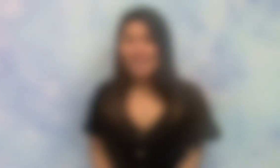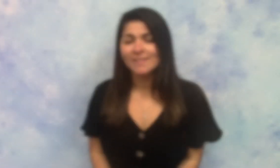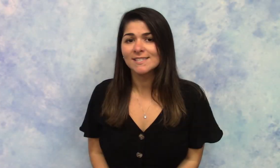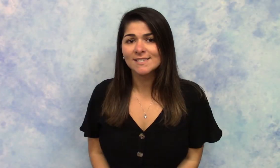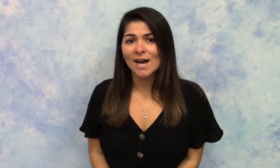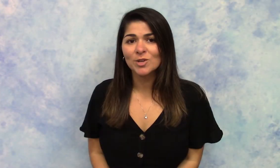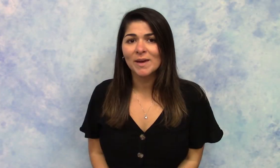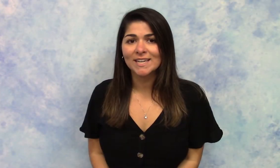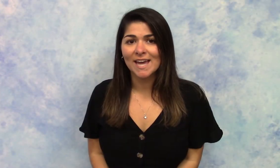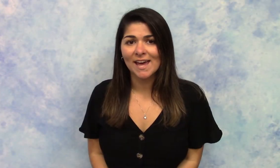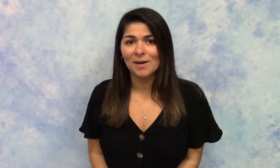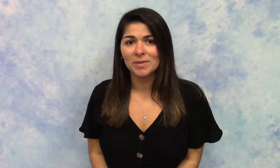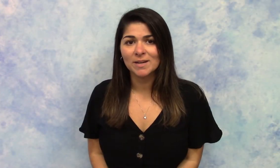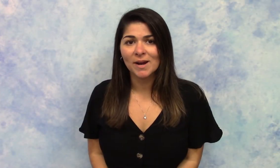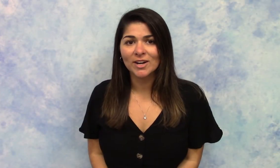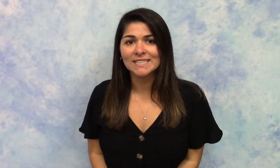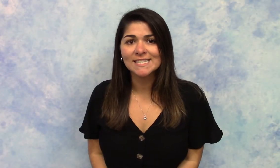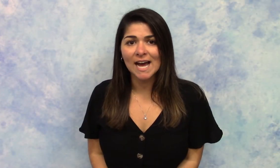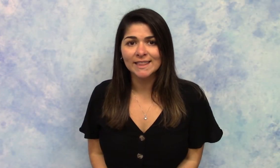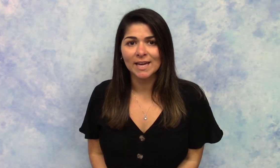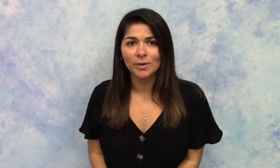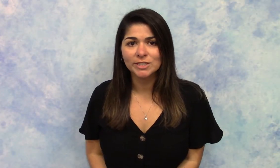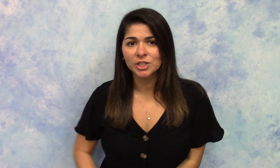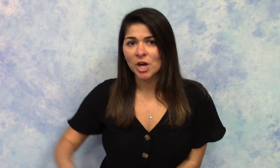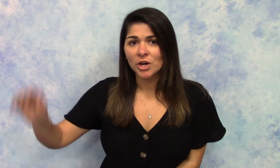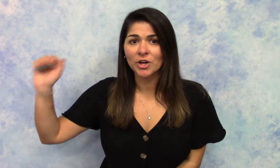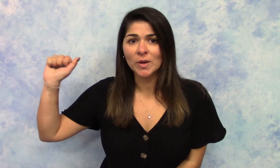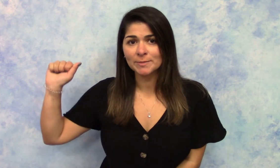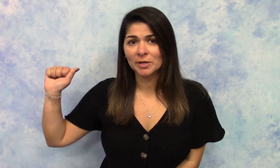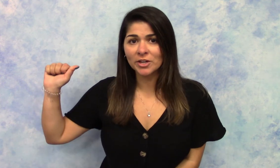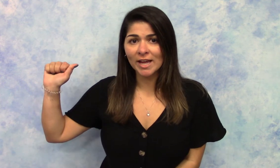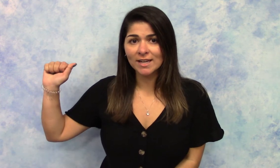This is how you make an "M" in American Sign Language. You're going to put your hand in